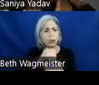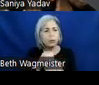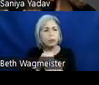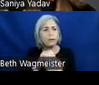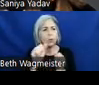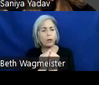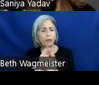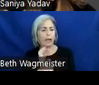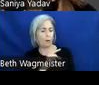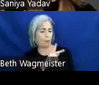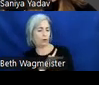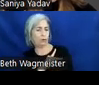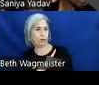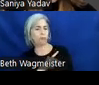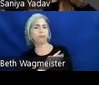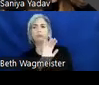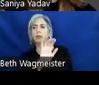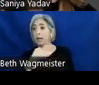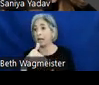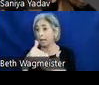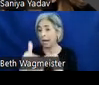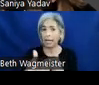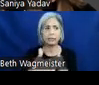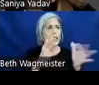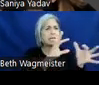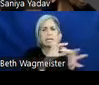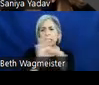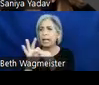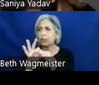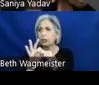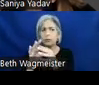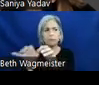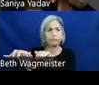We find connections then between disability characteristics of the personas and accessibility